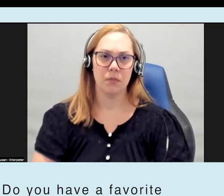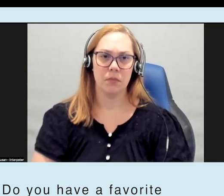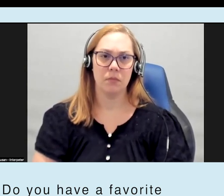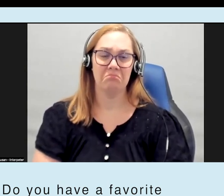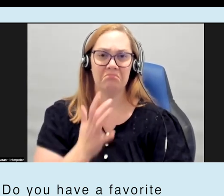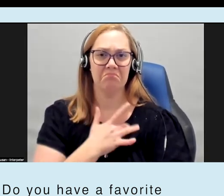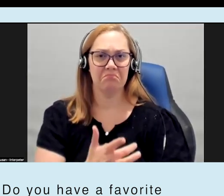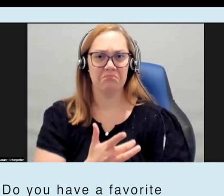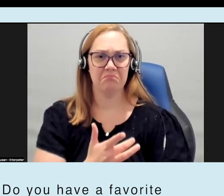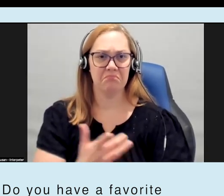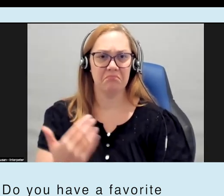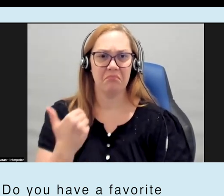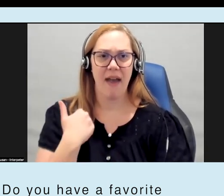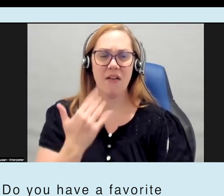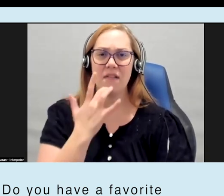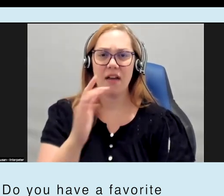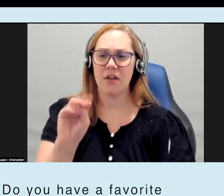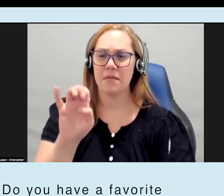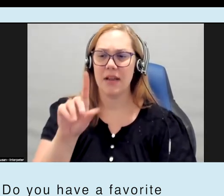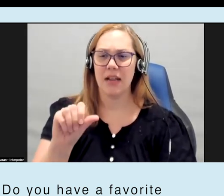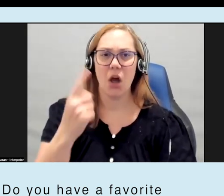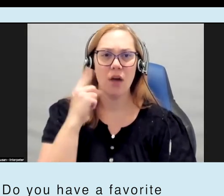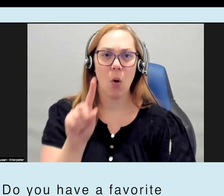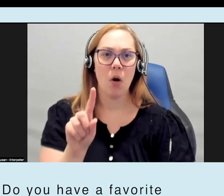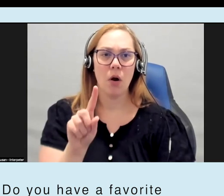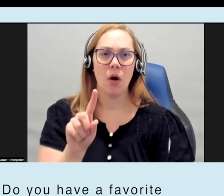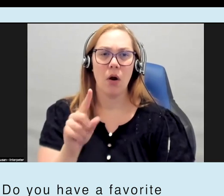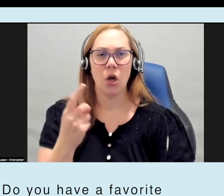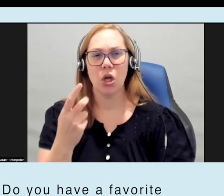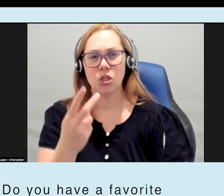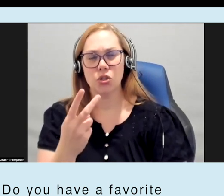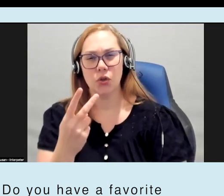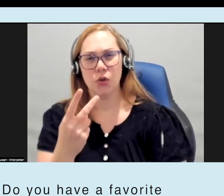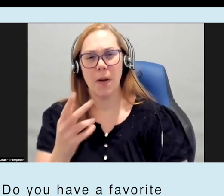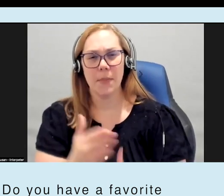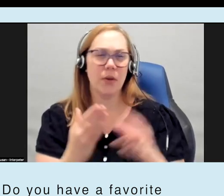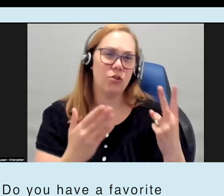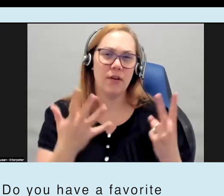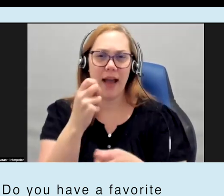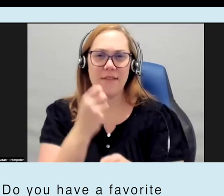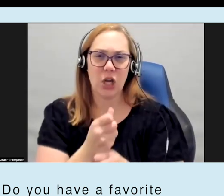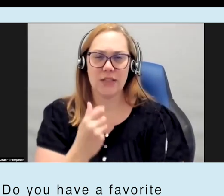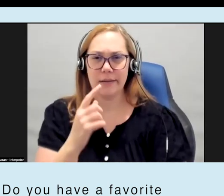have a favorite media for maybe two to five years and then I get bored and then I move on so at the